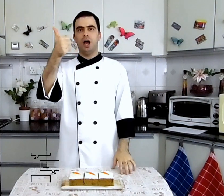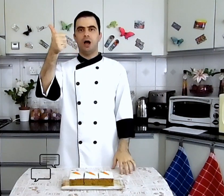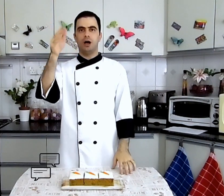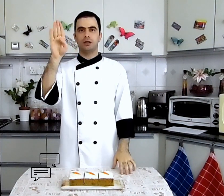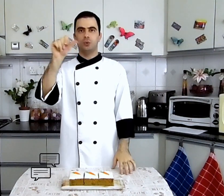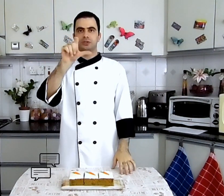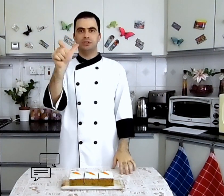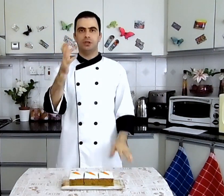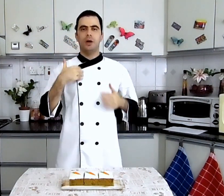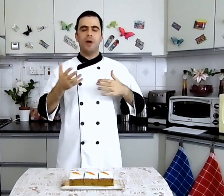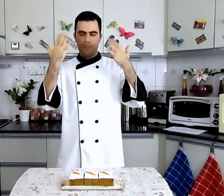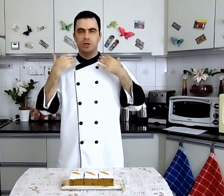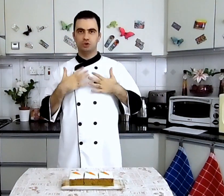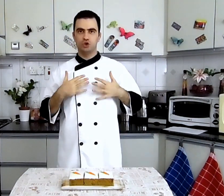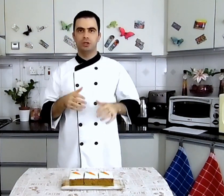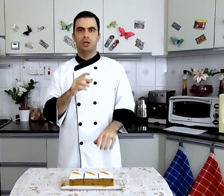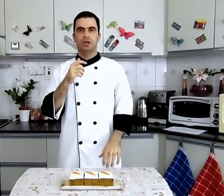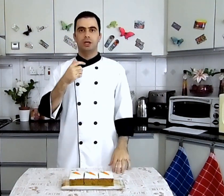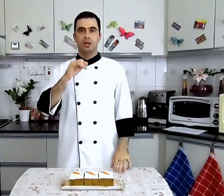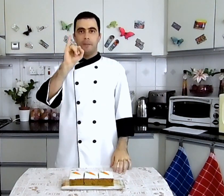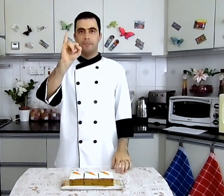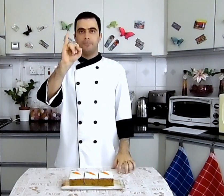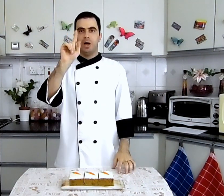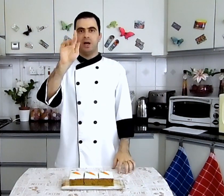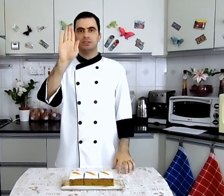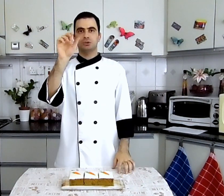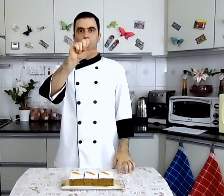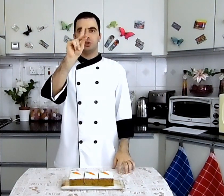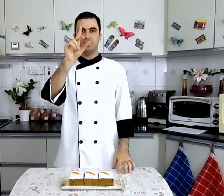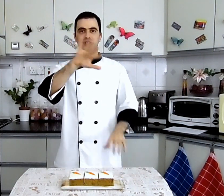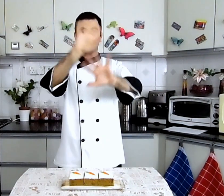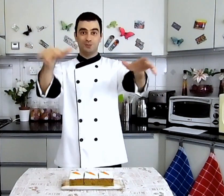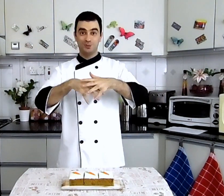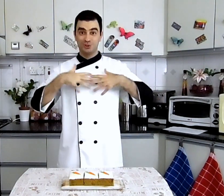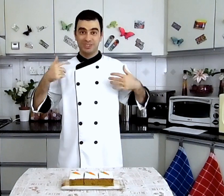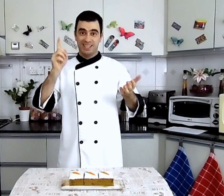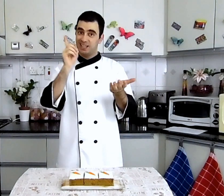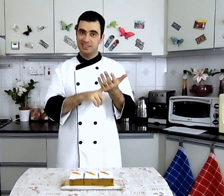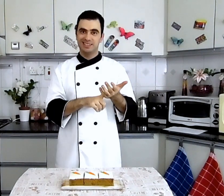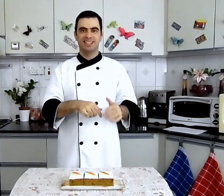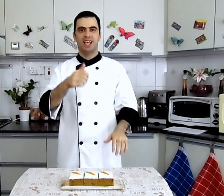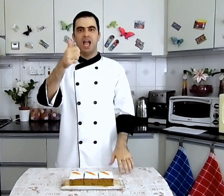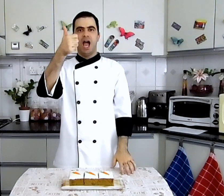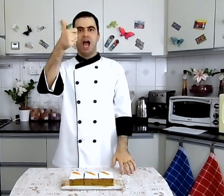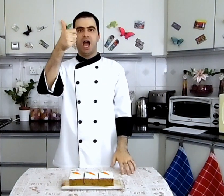I will be happy to address your request أنا سأكون مبسوط أن أحضر طلباتكم